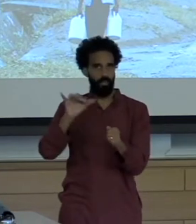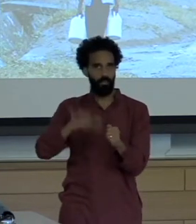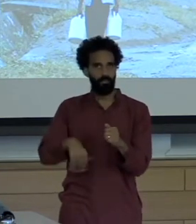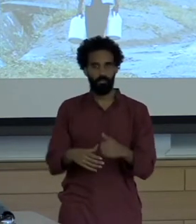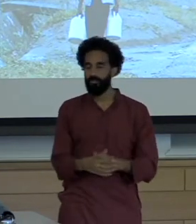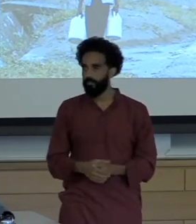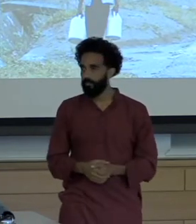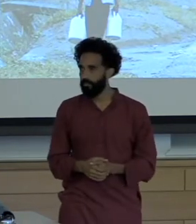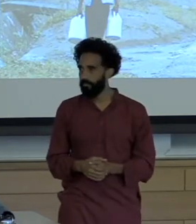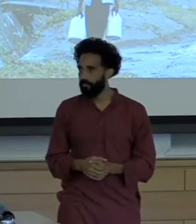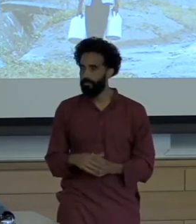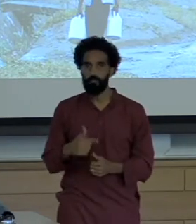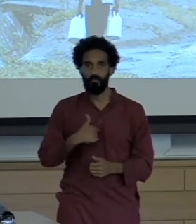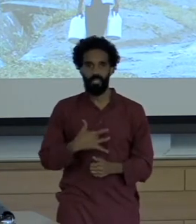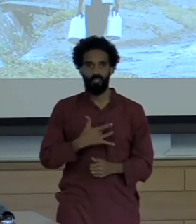I find this perverse